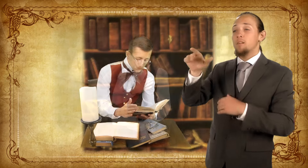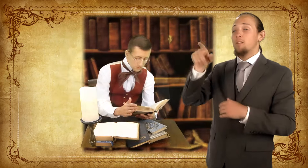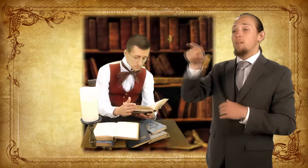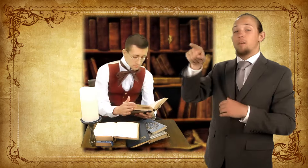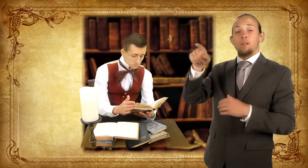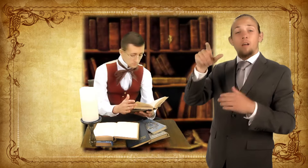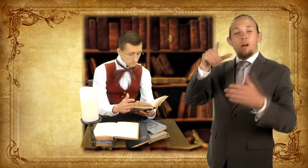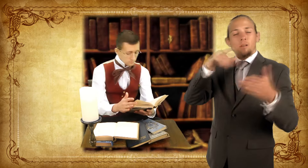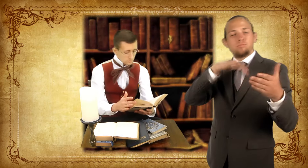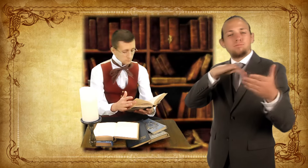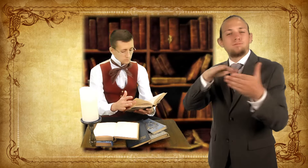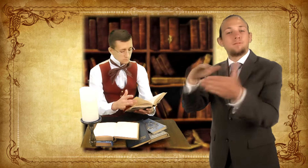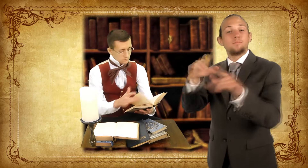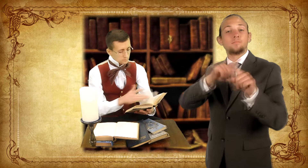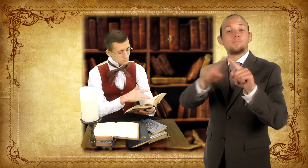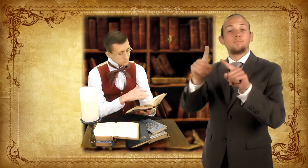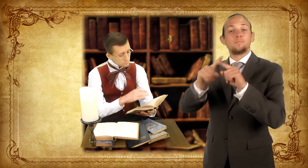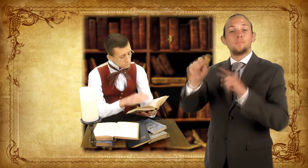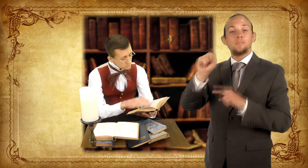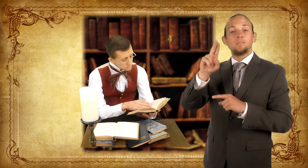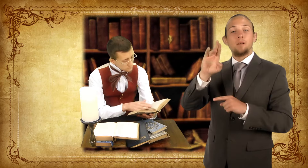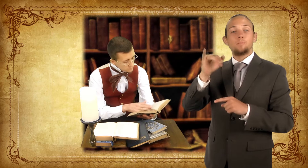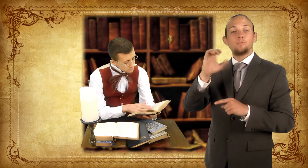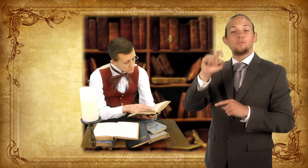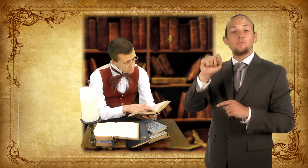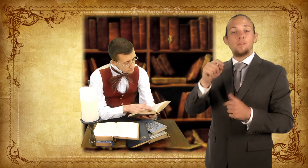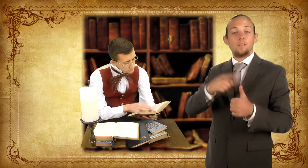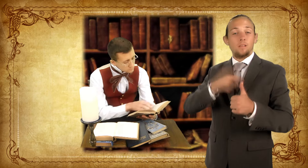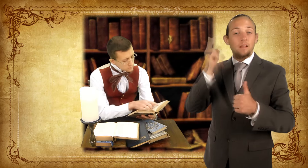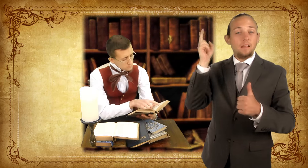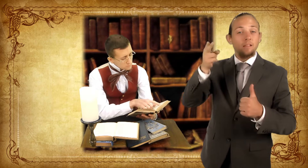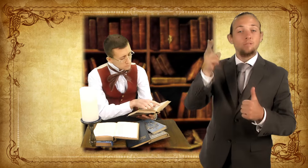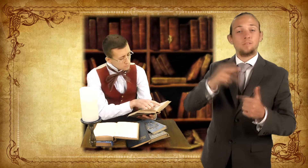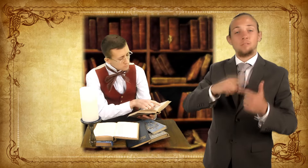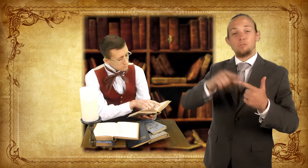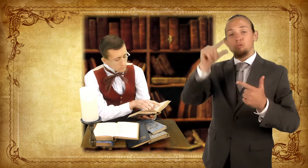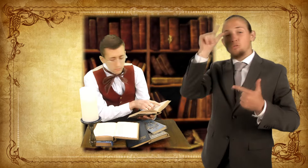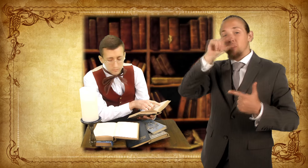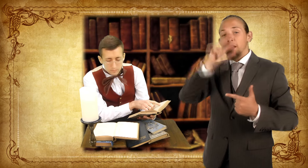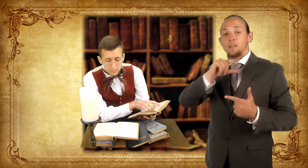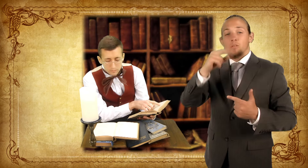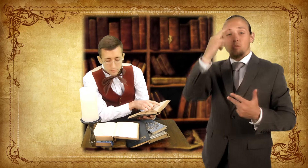Gallaudet studied a variety of subjects;